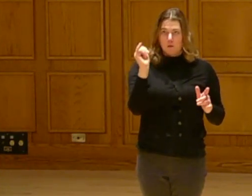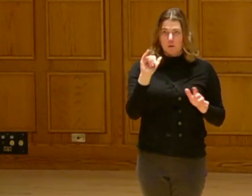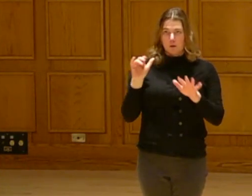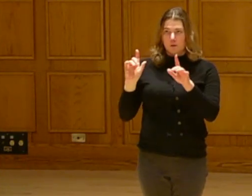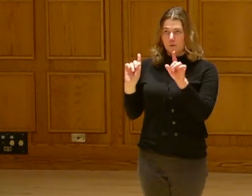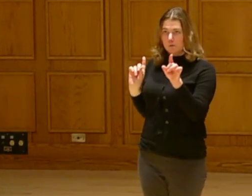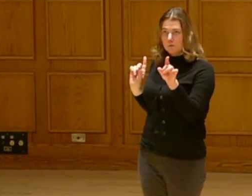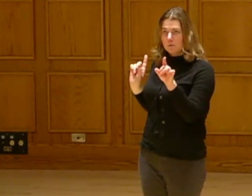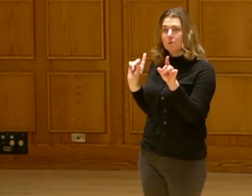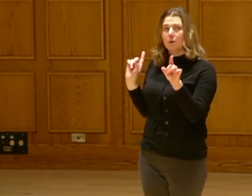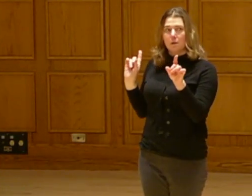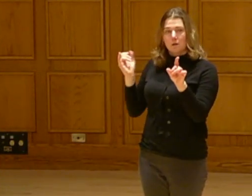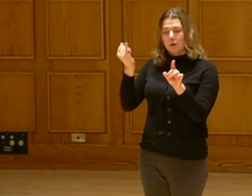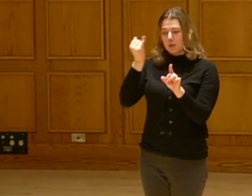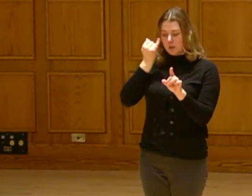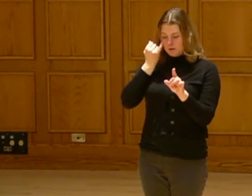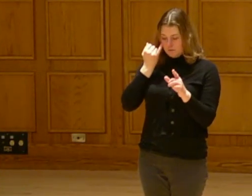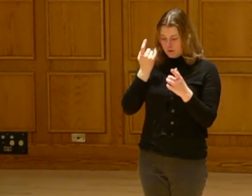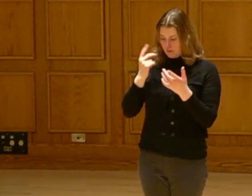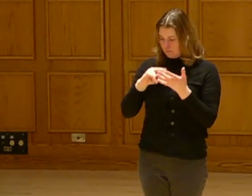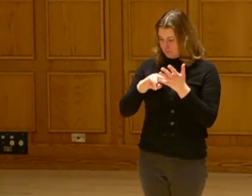behind us and what it looks like.